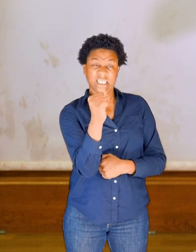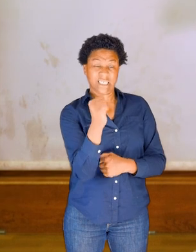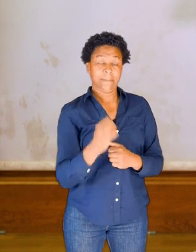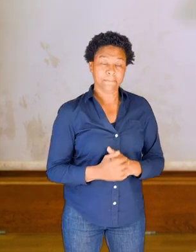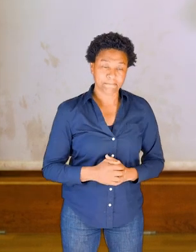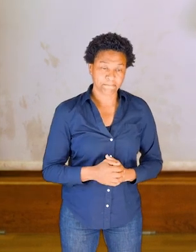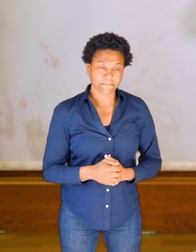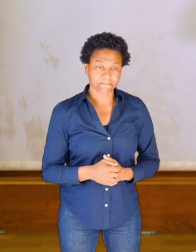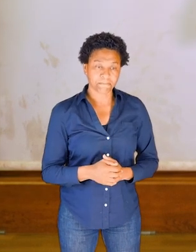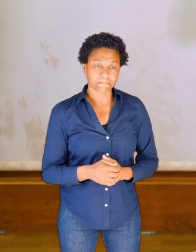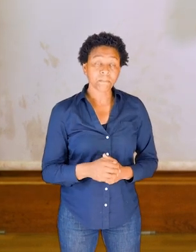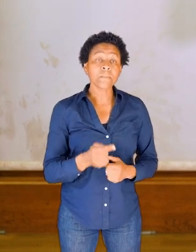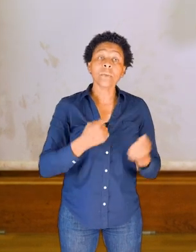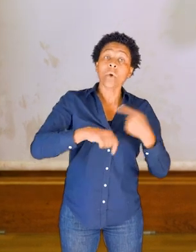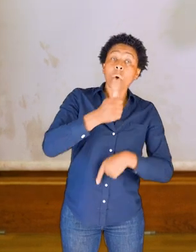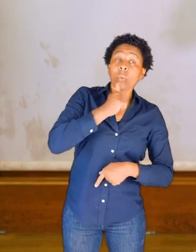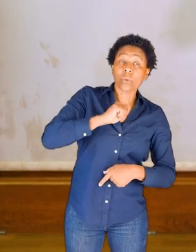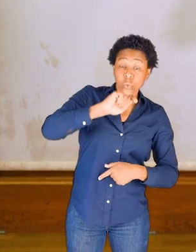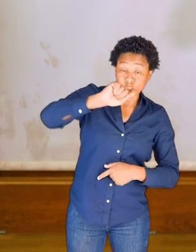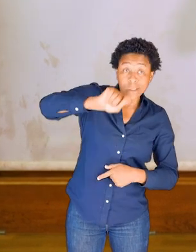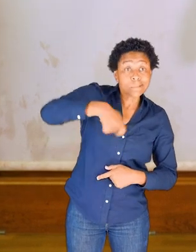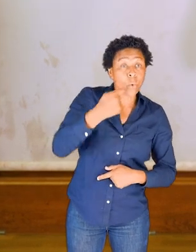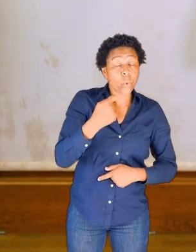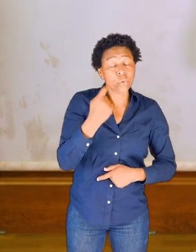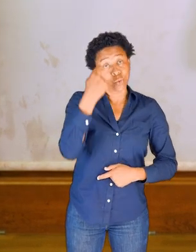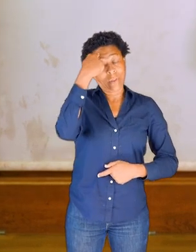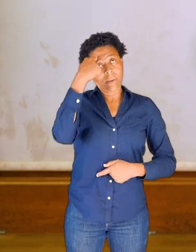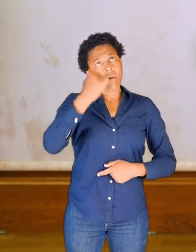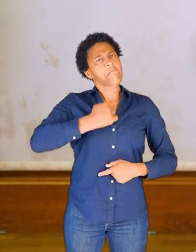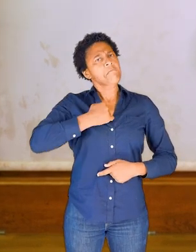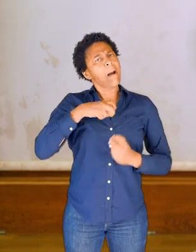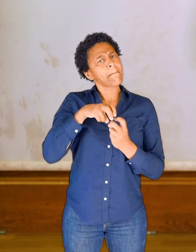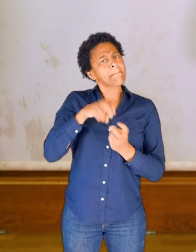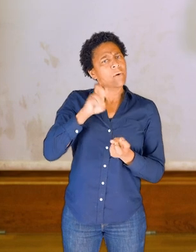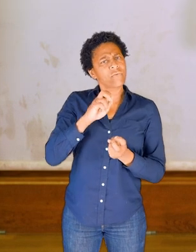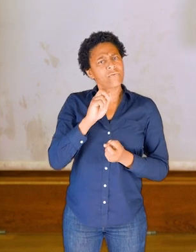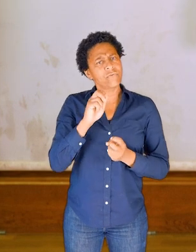So the roof of the mouth with our spoon perhaps giving some space